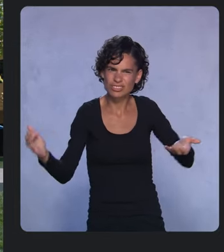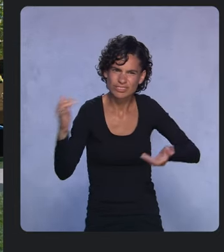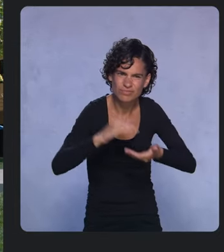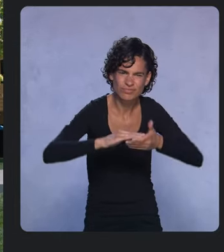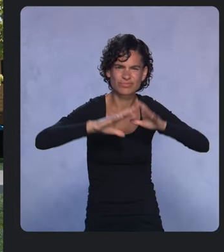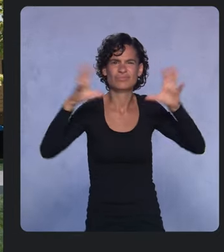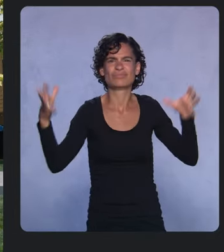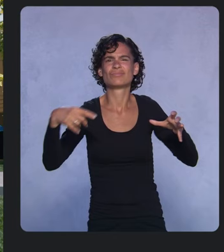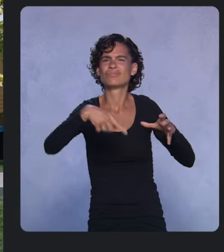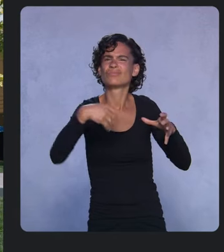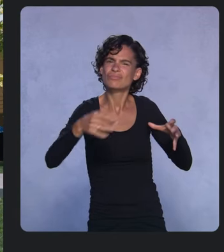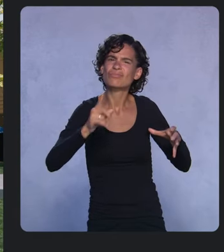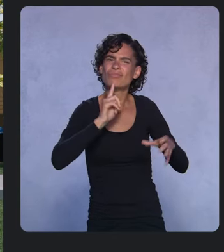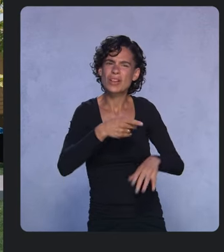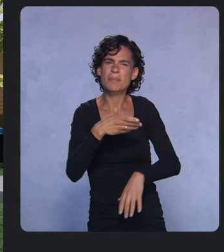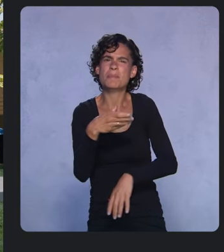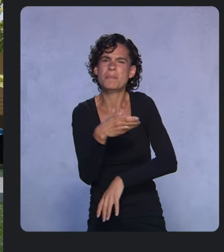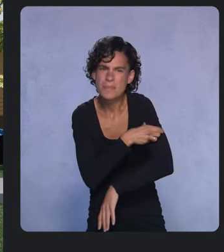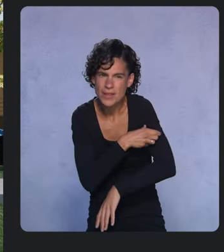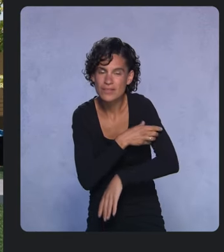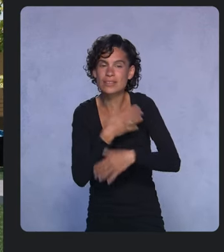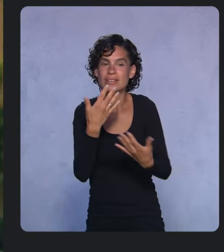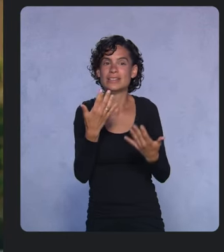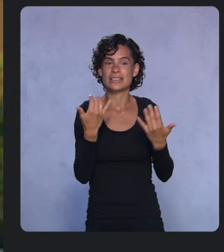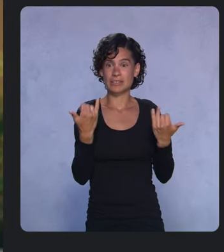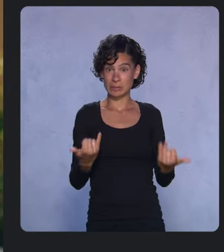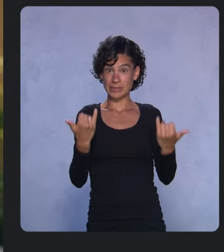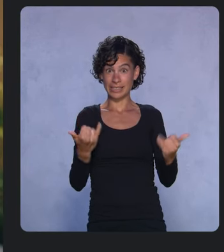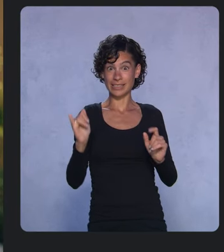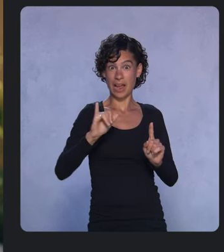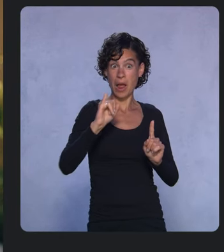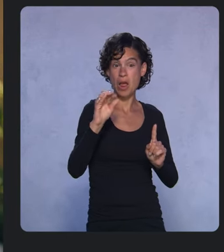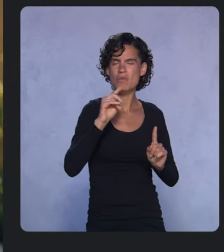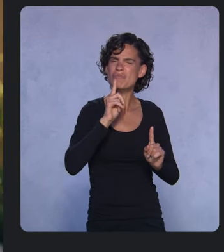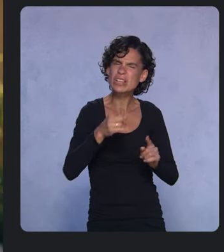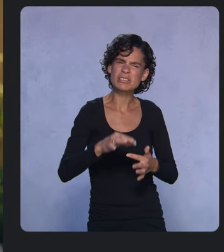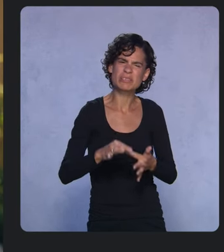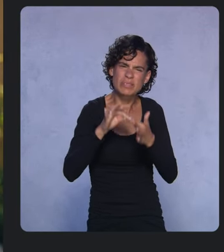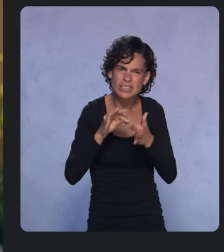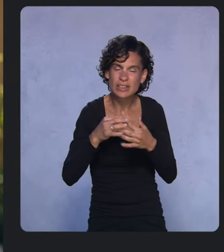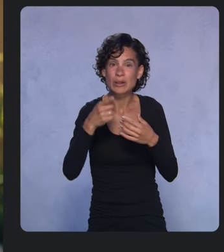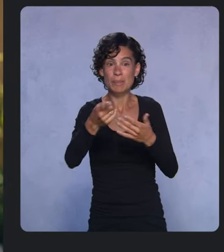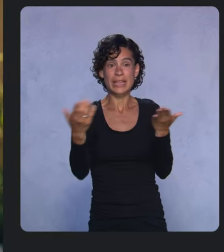and that’s what makes moments like I/O so special. While you’re here, we encourage you to visit the community lounge